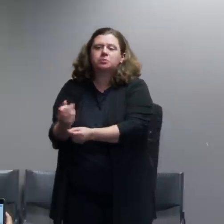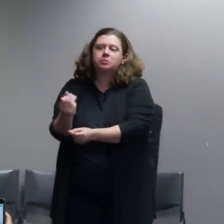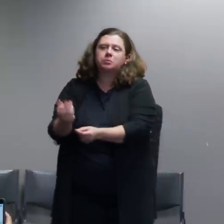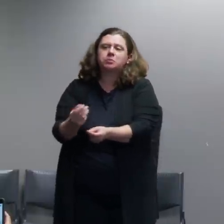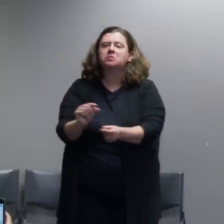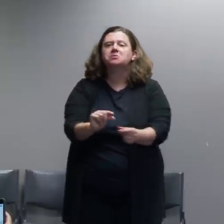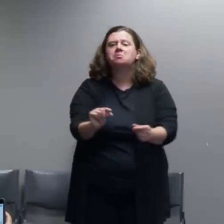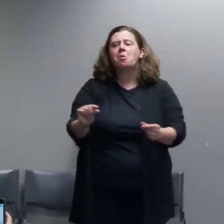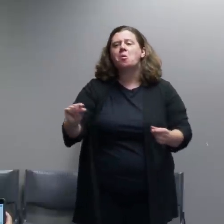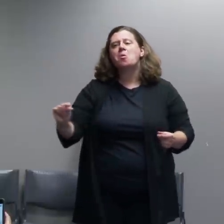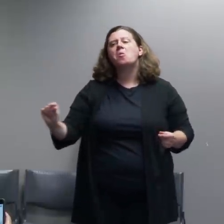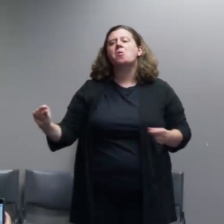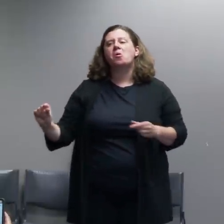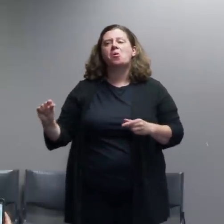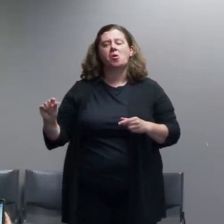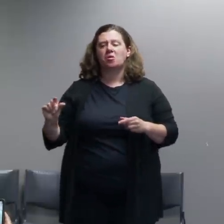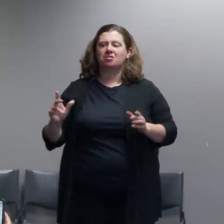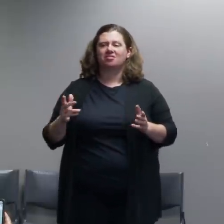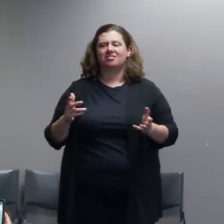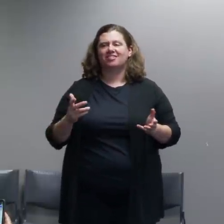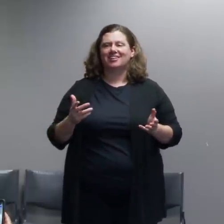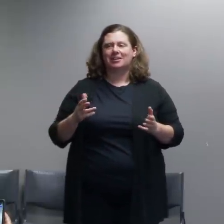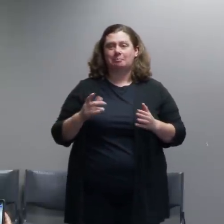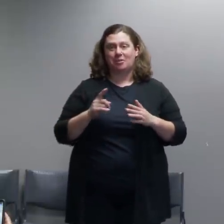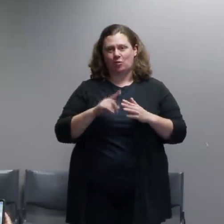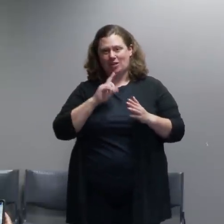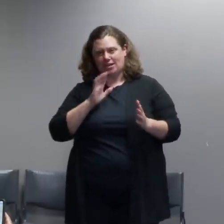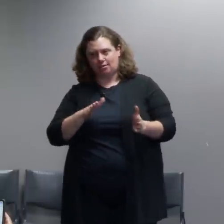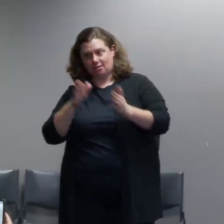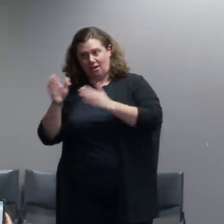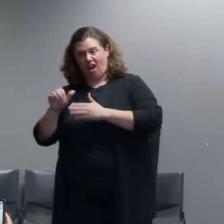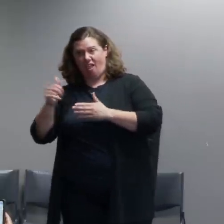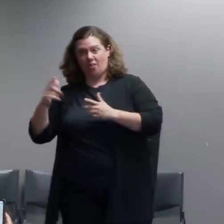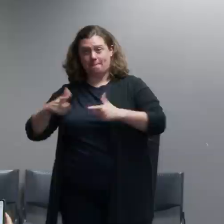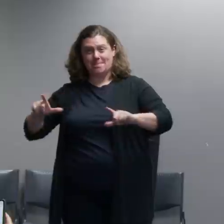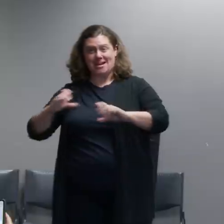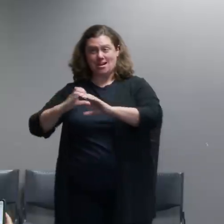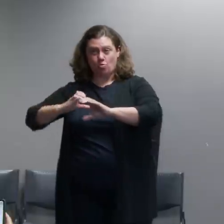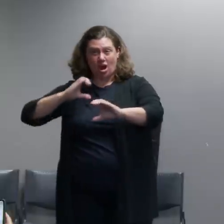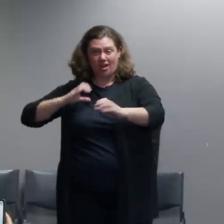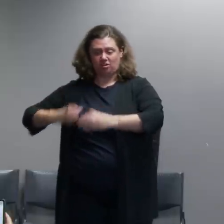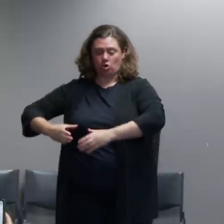commercial grade fireworks display style mortars.